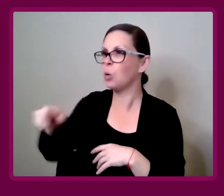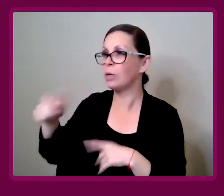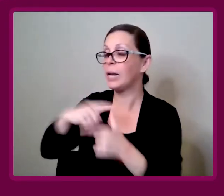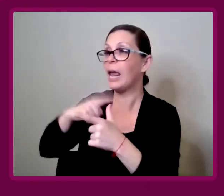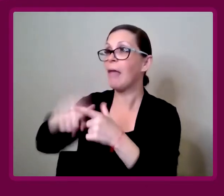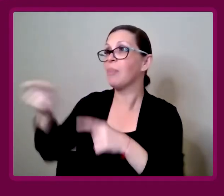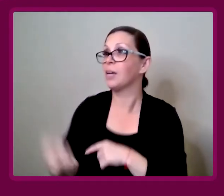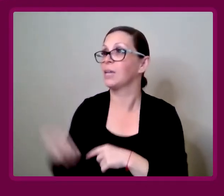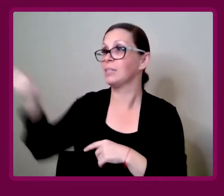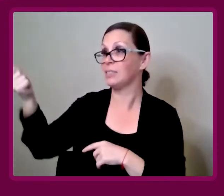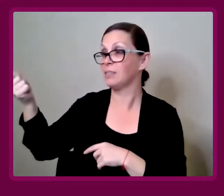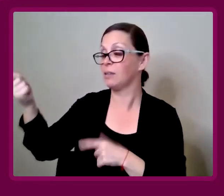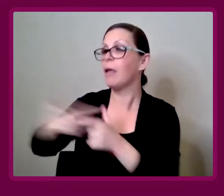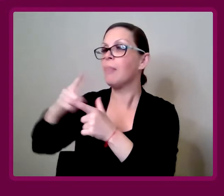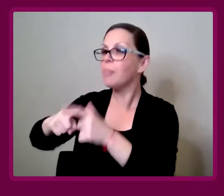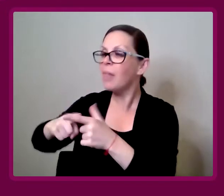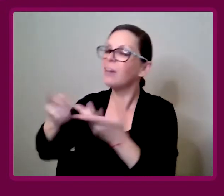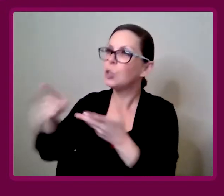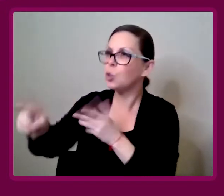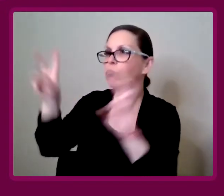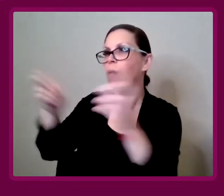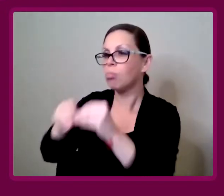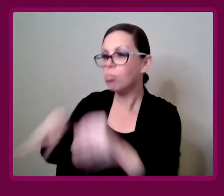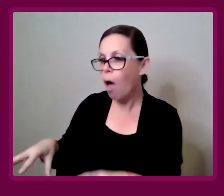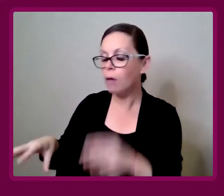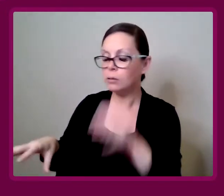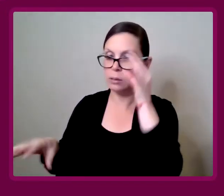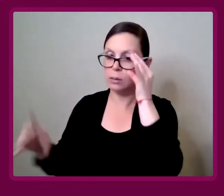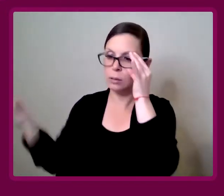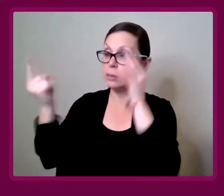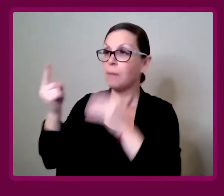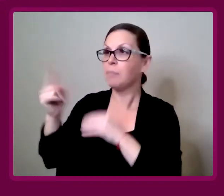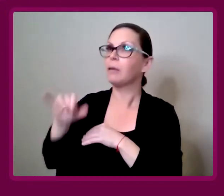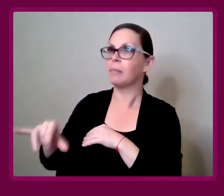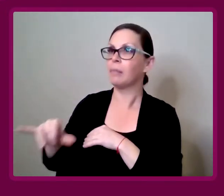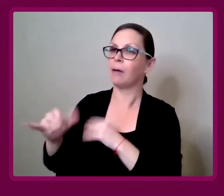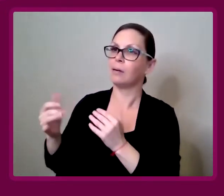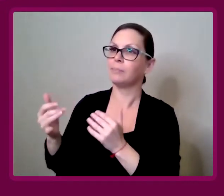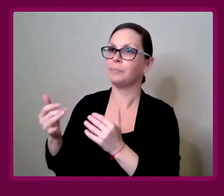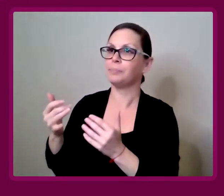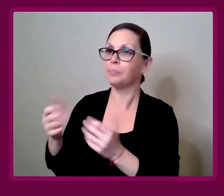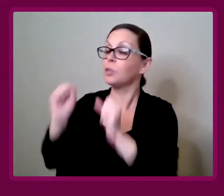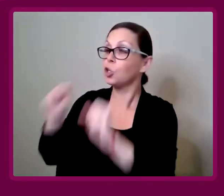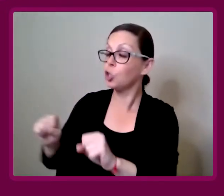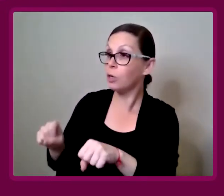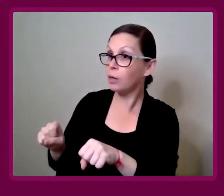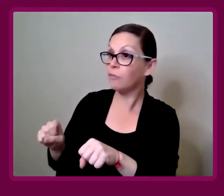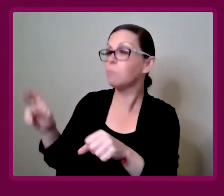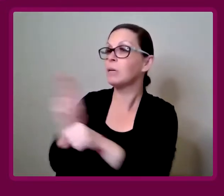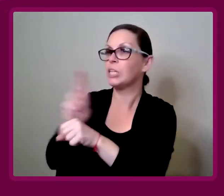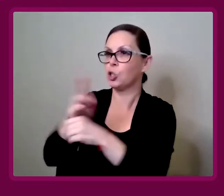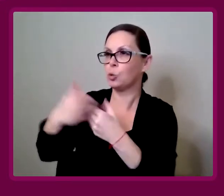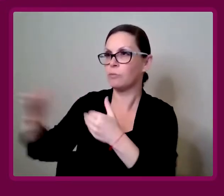Then you've suddenly lost that home that had previously been slightly, could have potentially